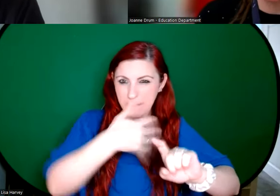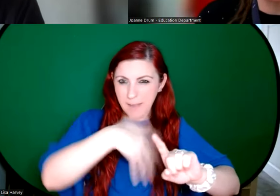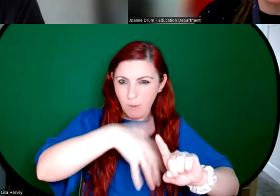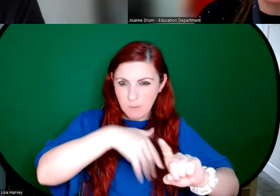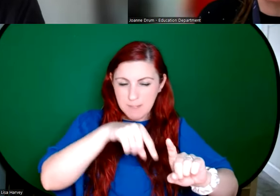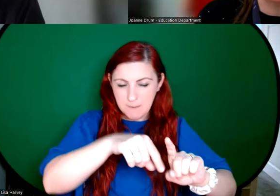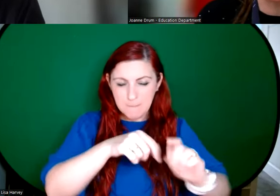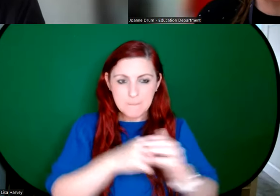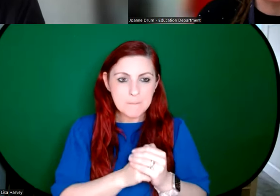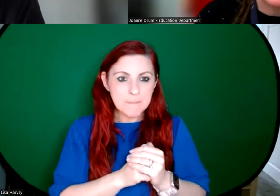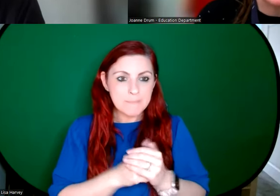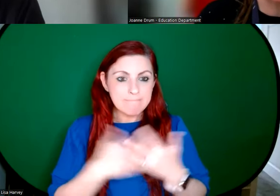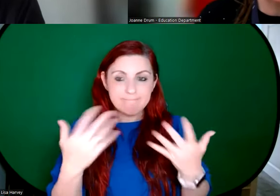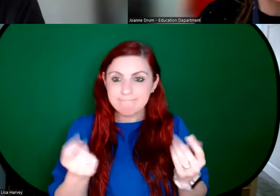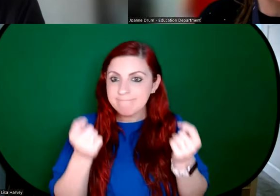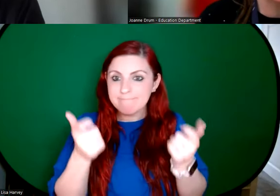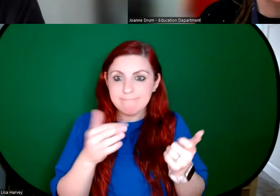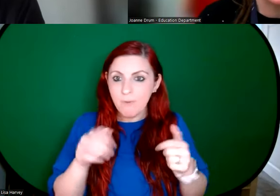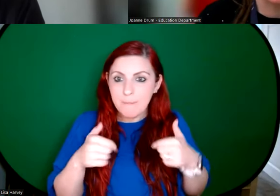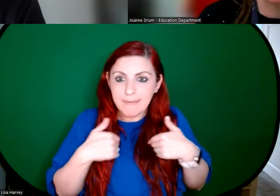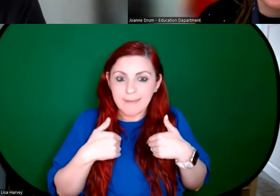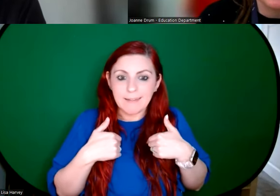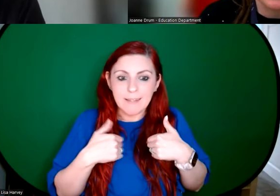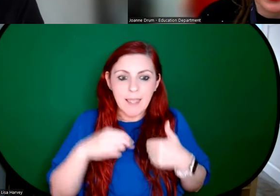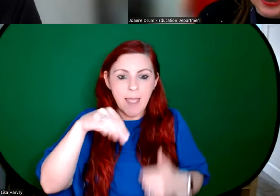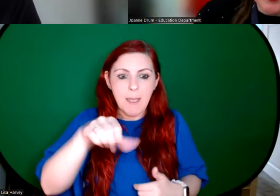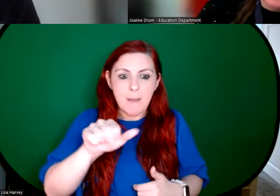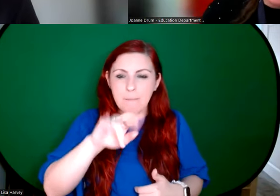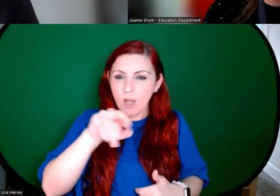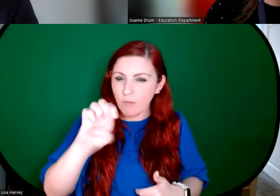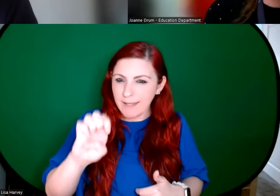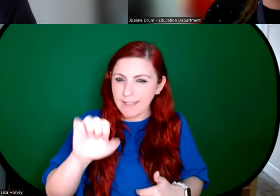so that's very straightforward. For me, Marie is the fellow sorry, the Research